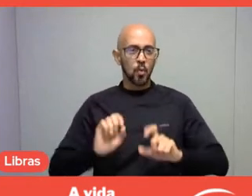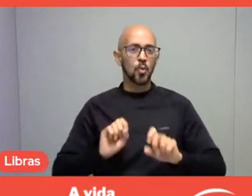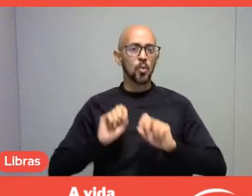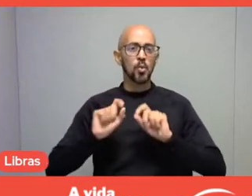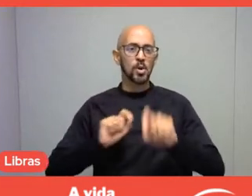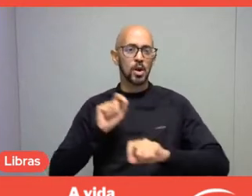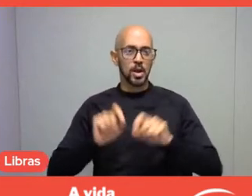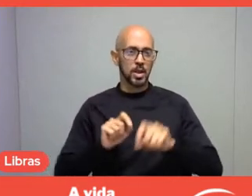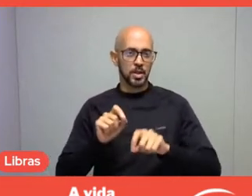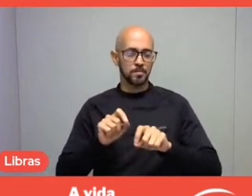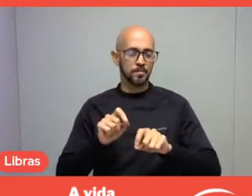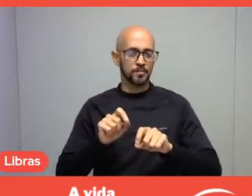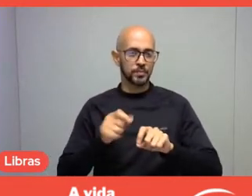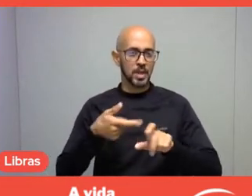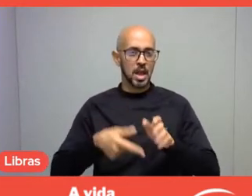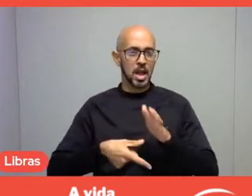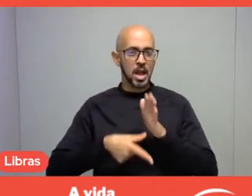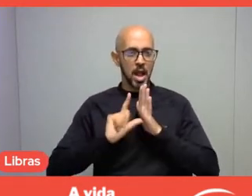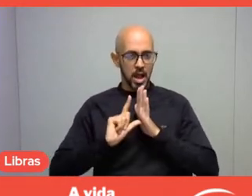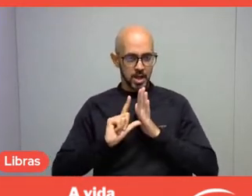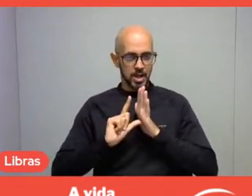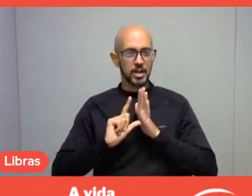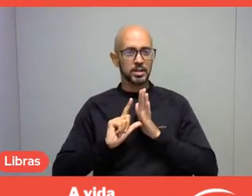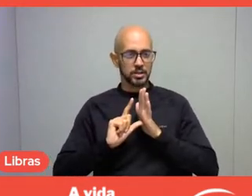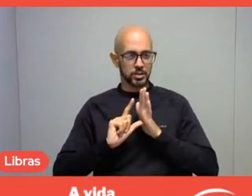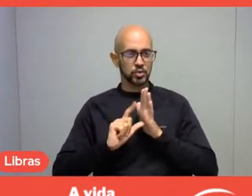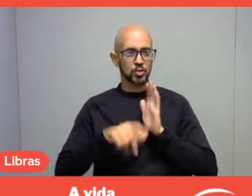before giving the floor to Professor Uvinha,